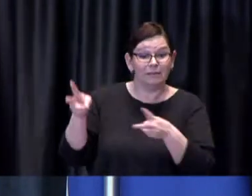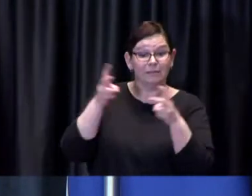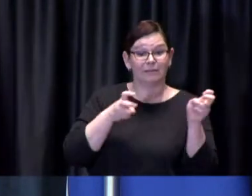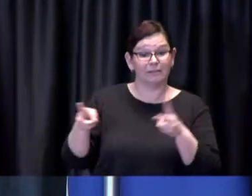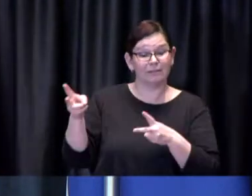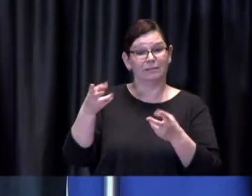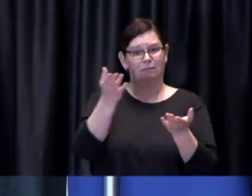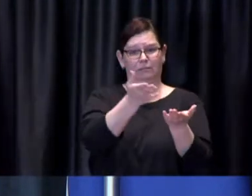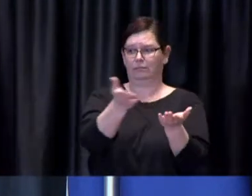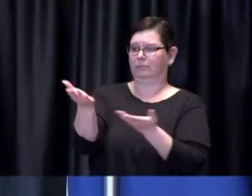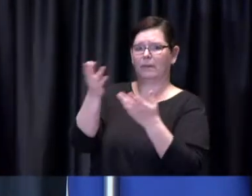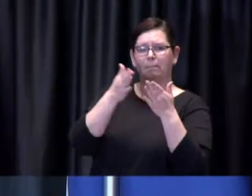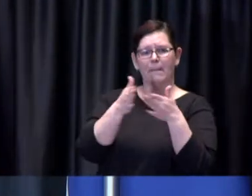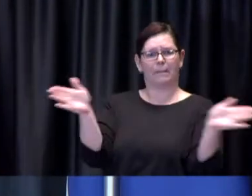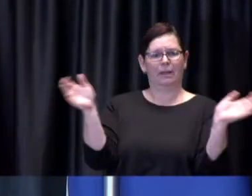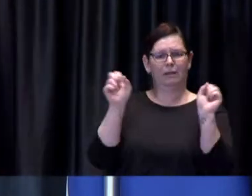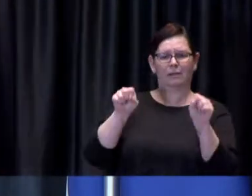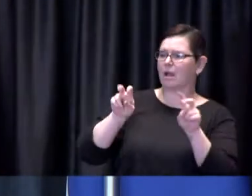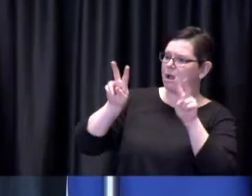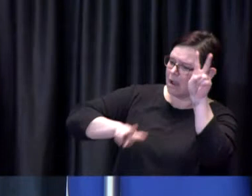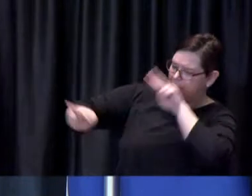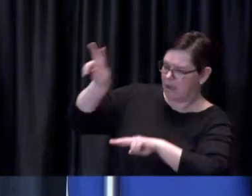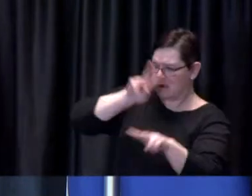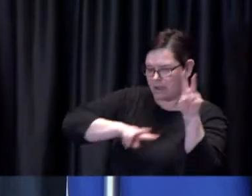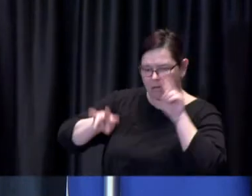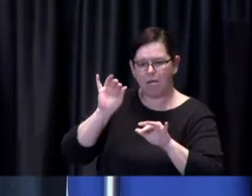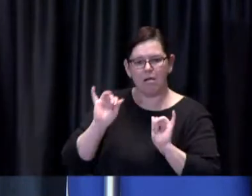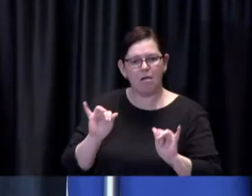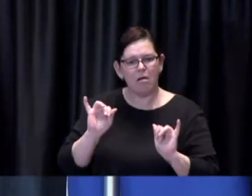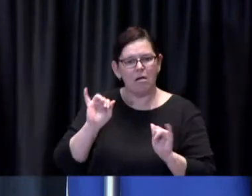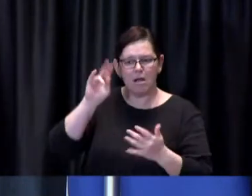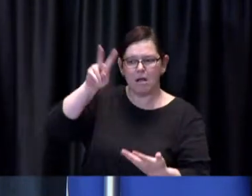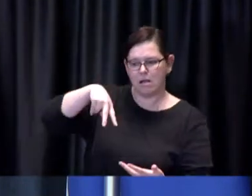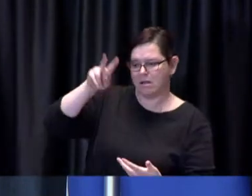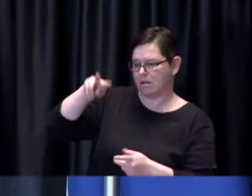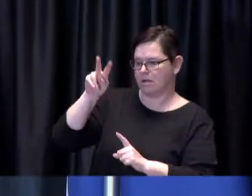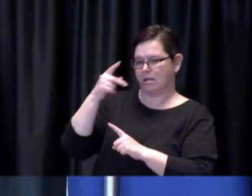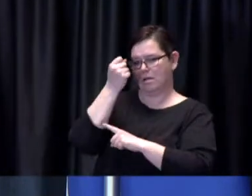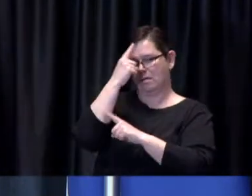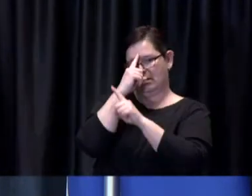you know understand the vaccination in greater detail so we've just started putting some